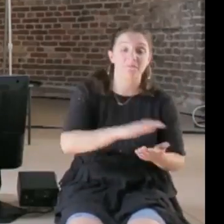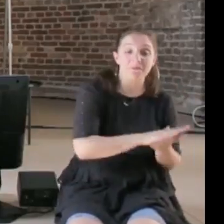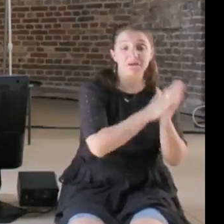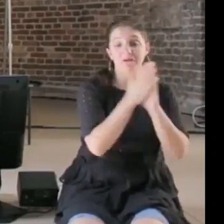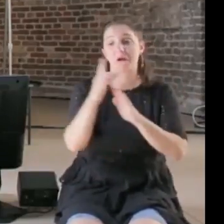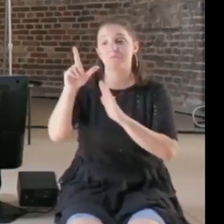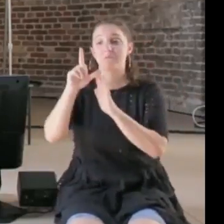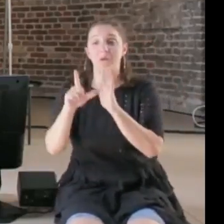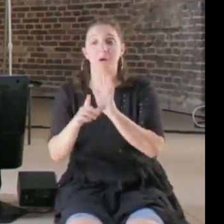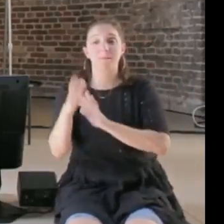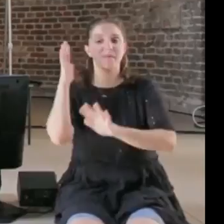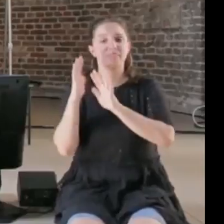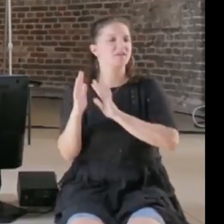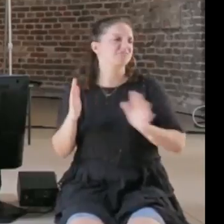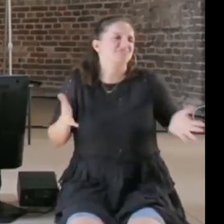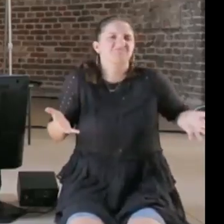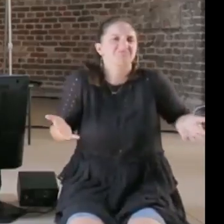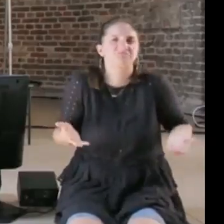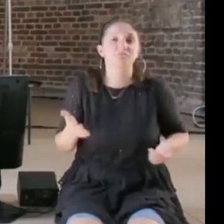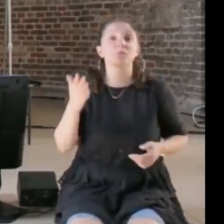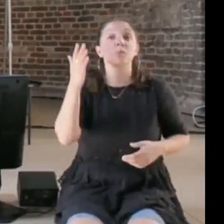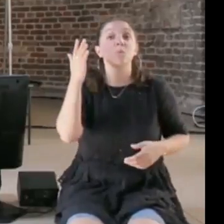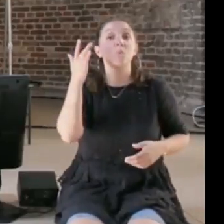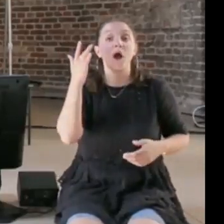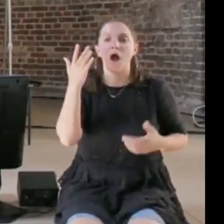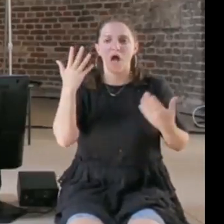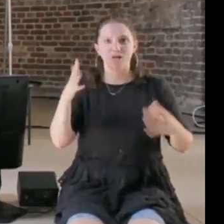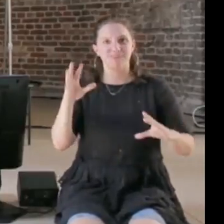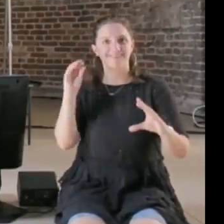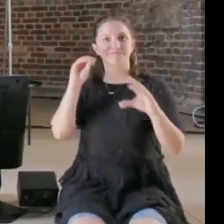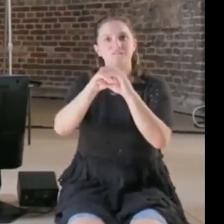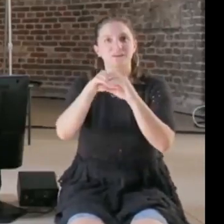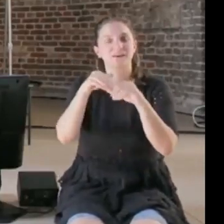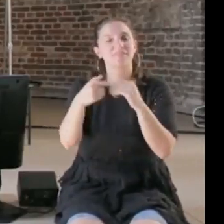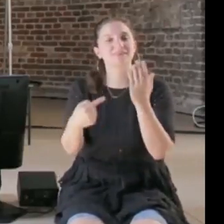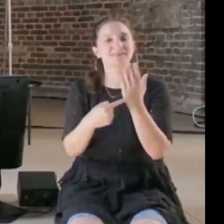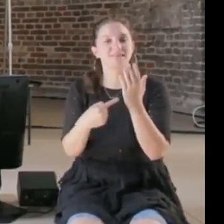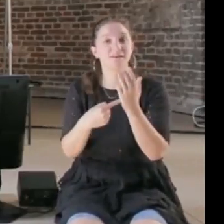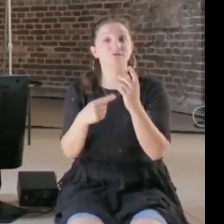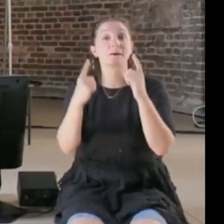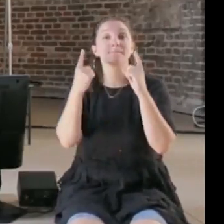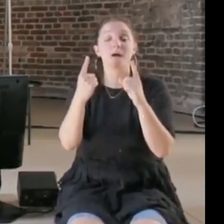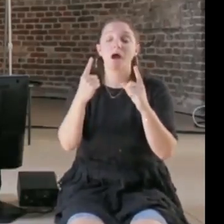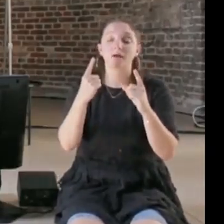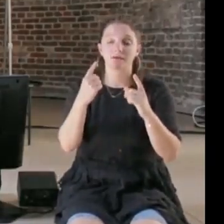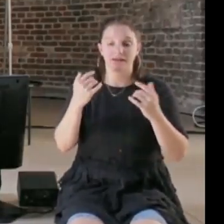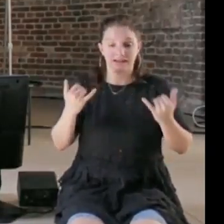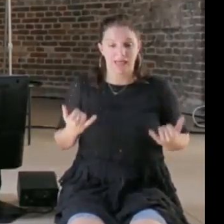days, because it was kind of built into the technology, but as companies were trying to